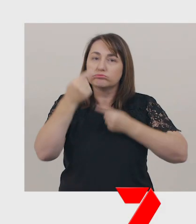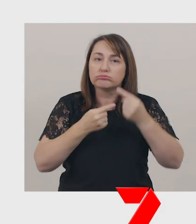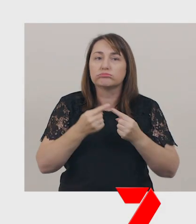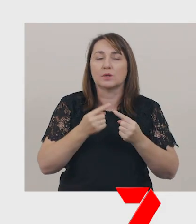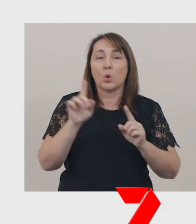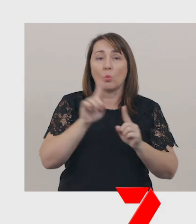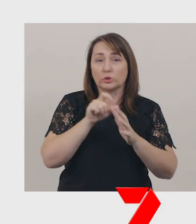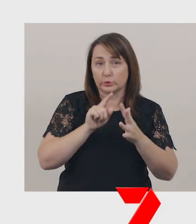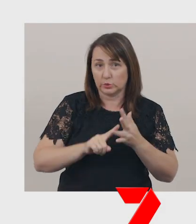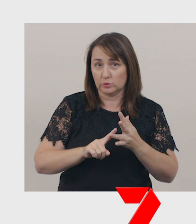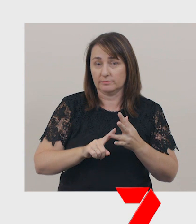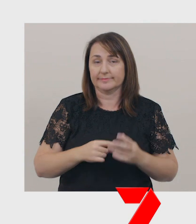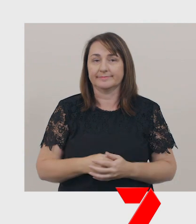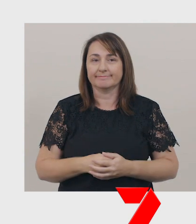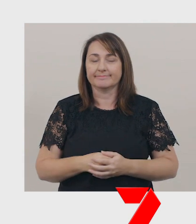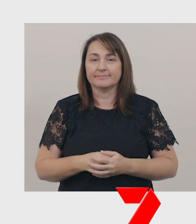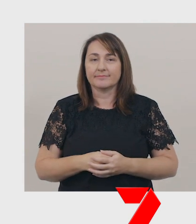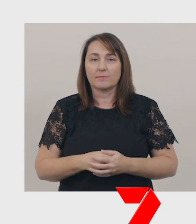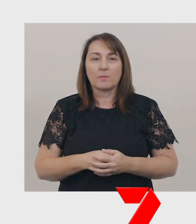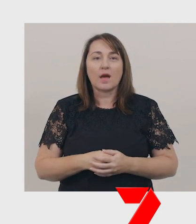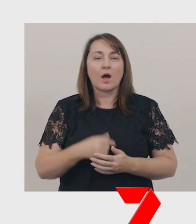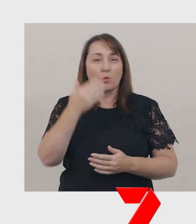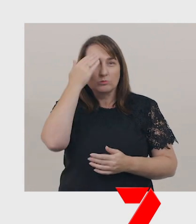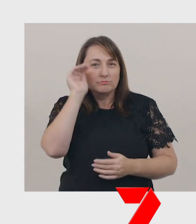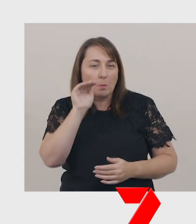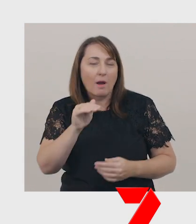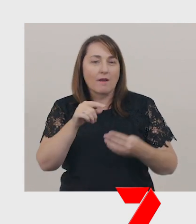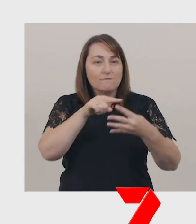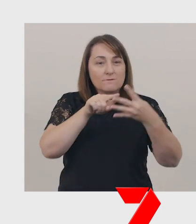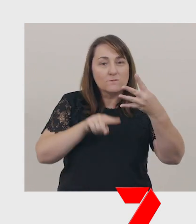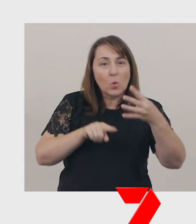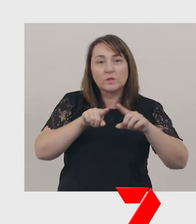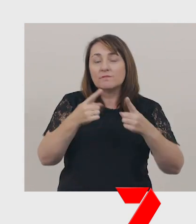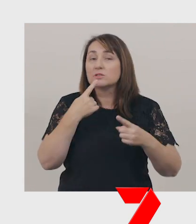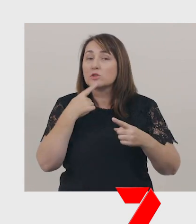Before continuing, let’s quickly review the four different types of sentences.